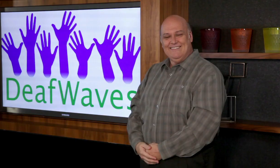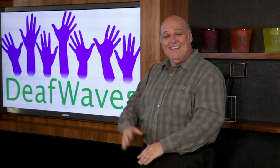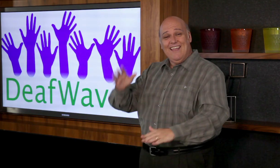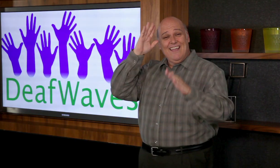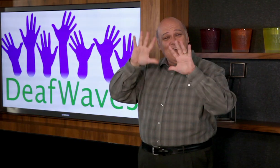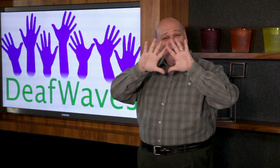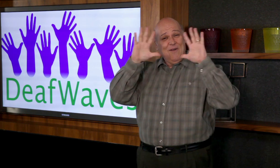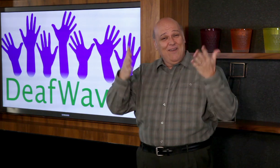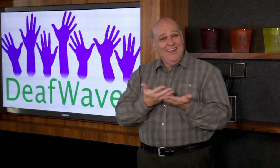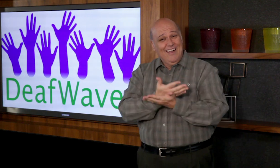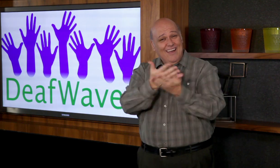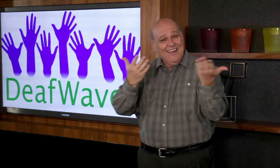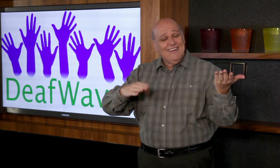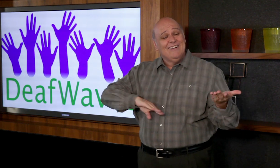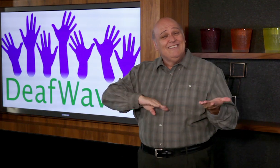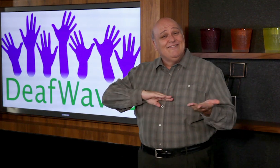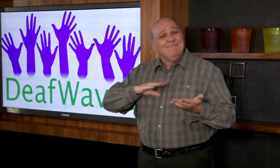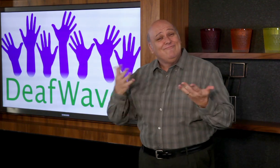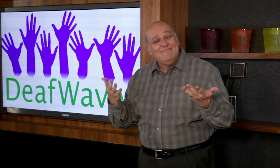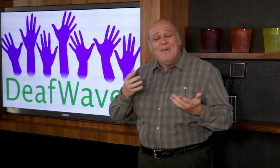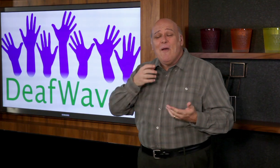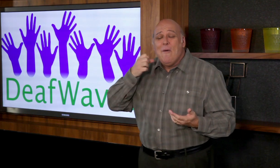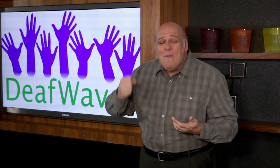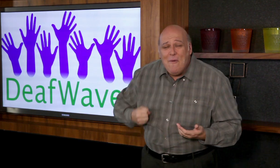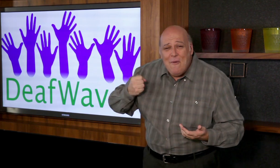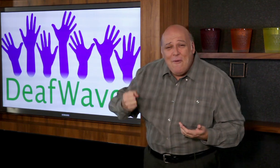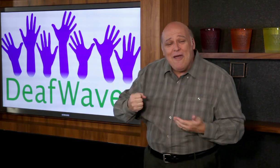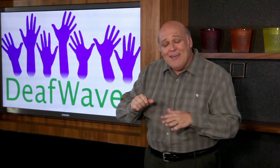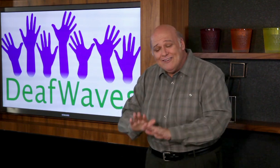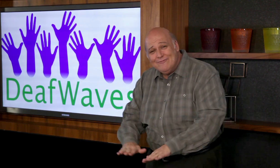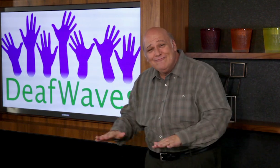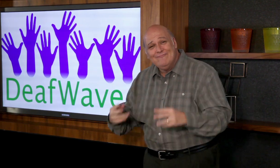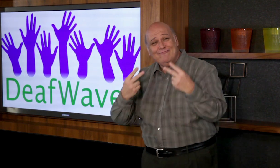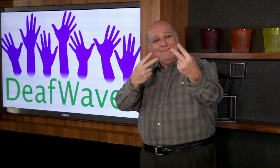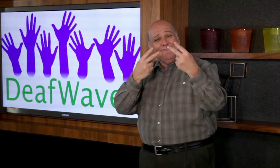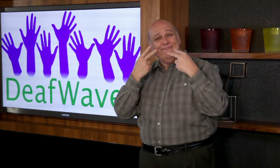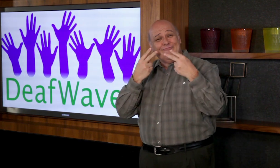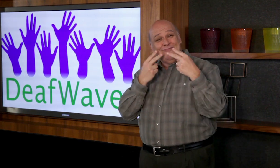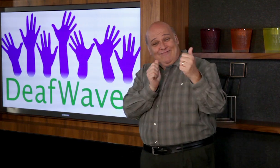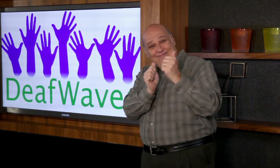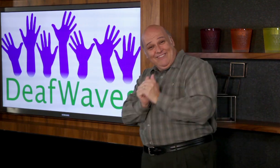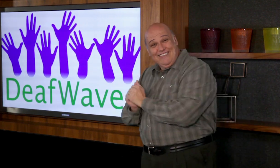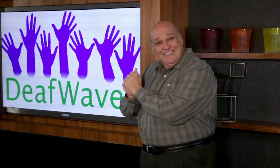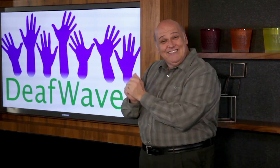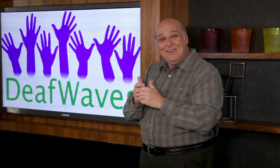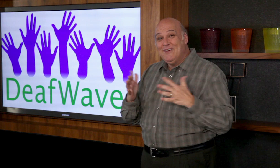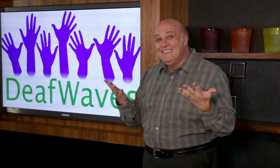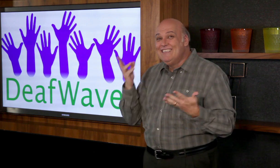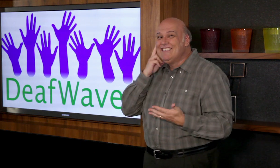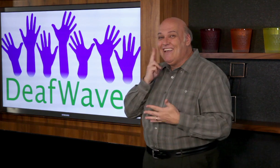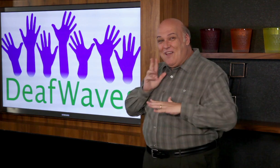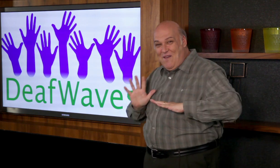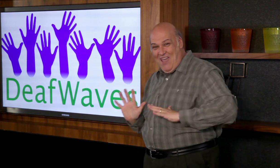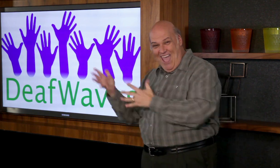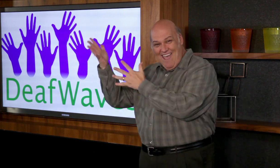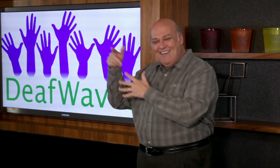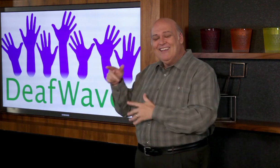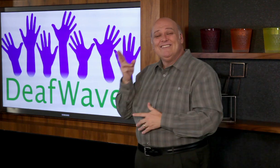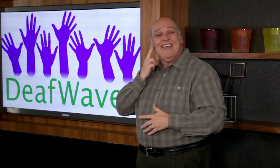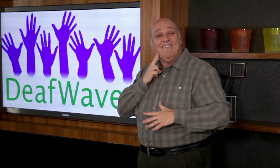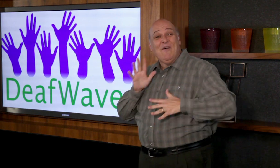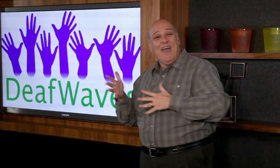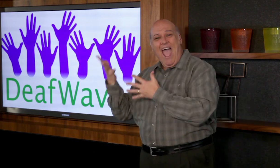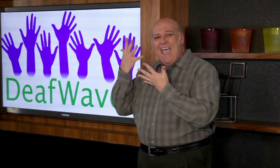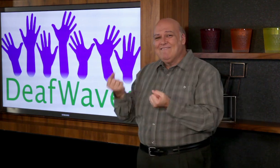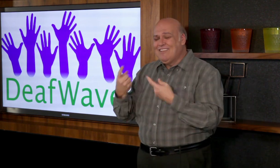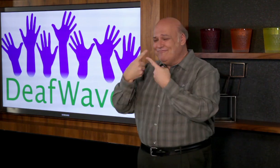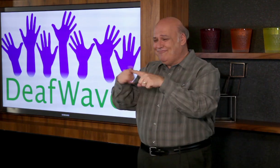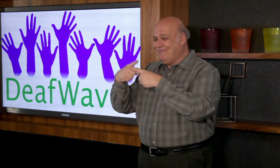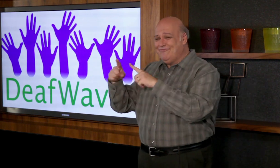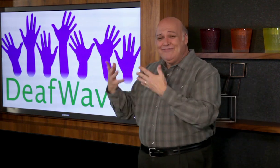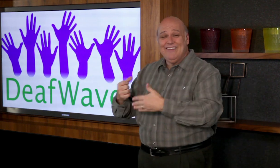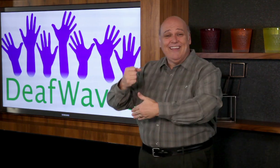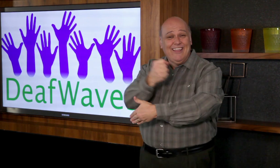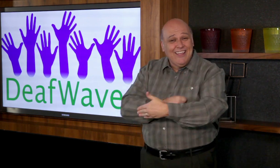Hello everywhere around the world, children or adults, join us and watch DeafWaves together. With many